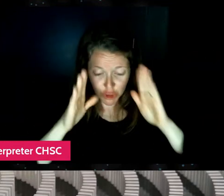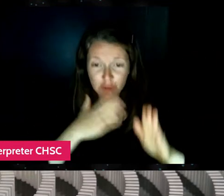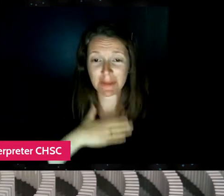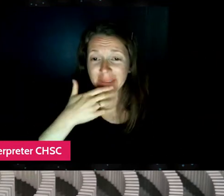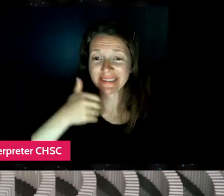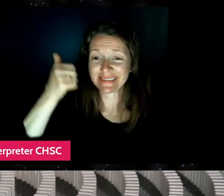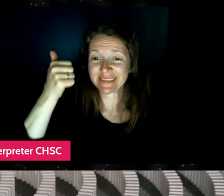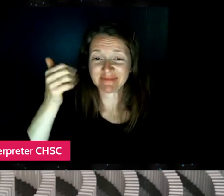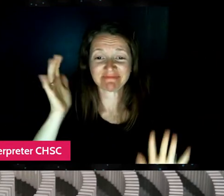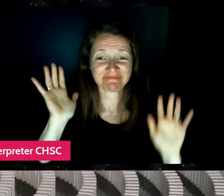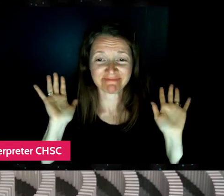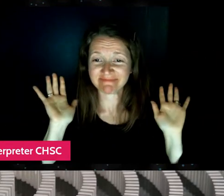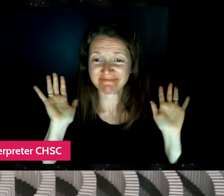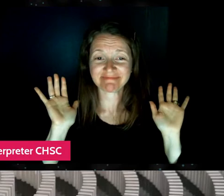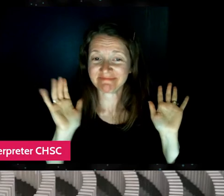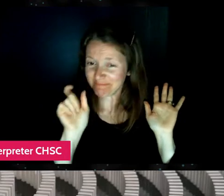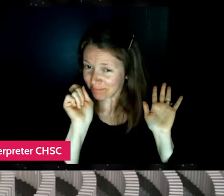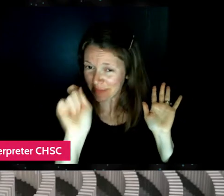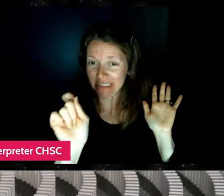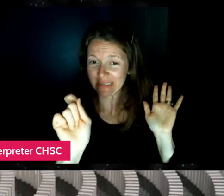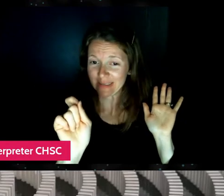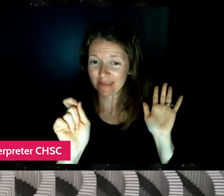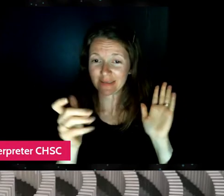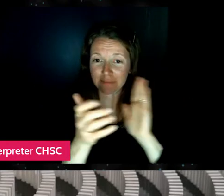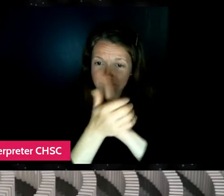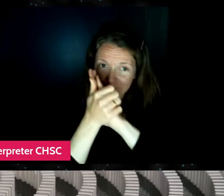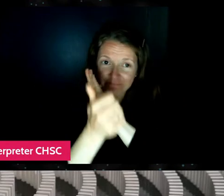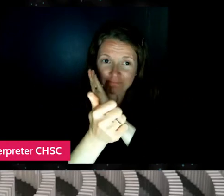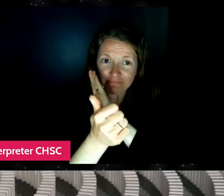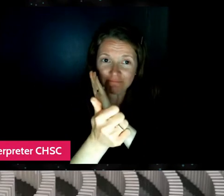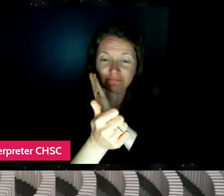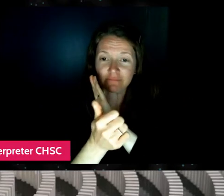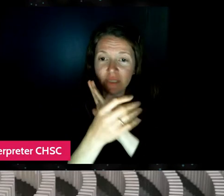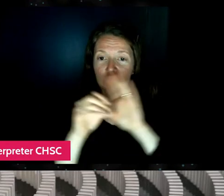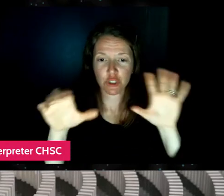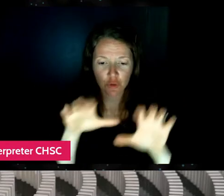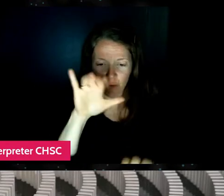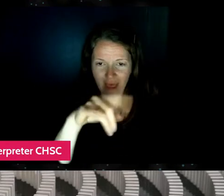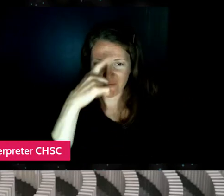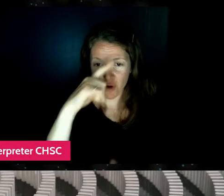and be the best at what I do and do this for the next six hours